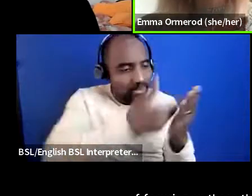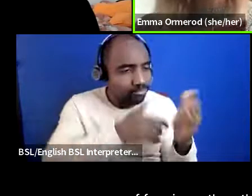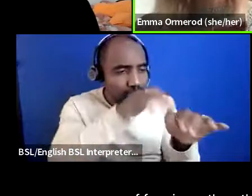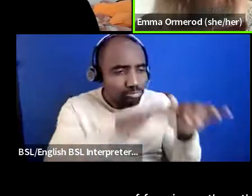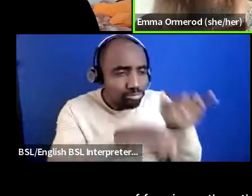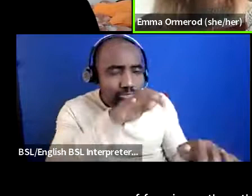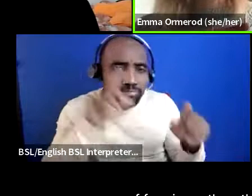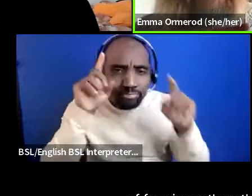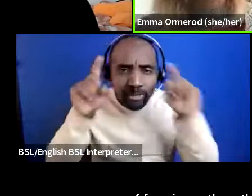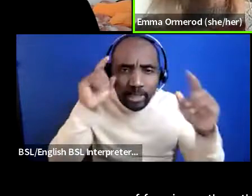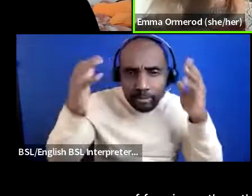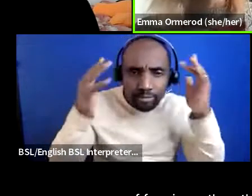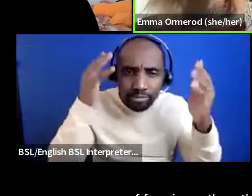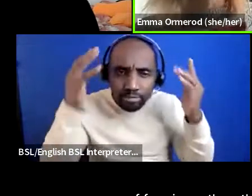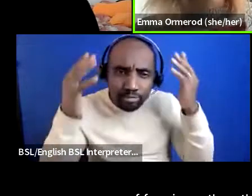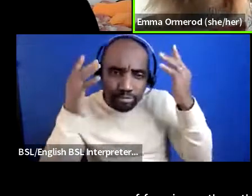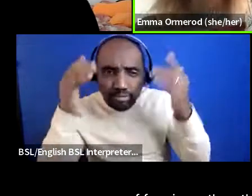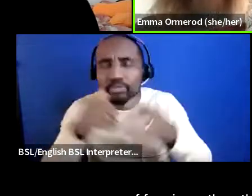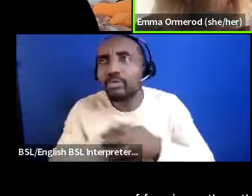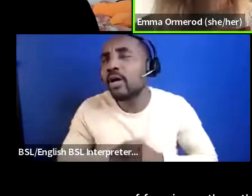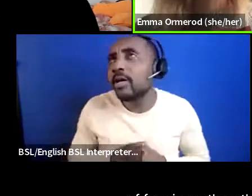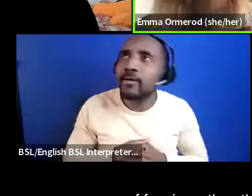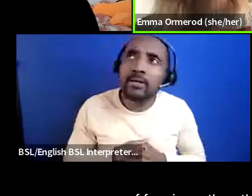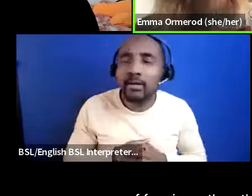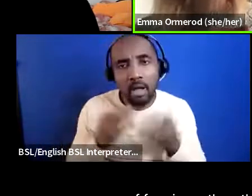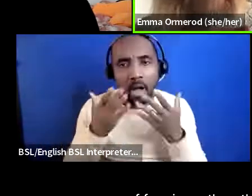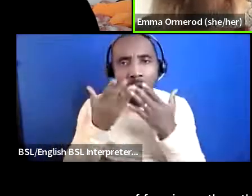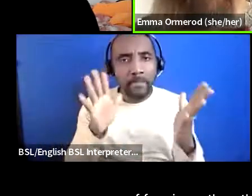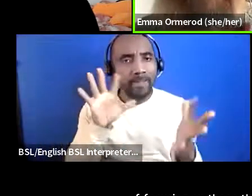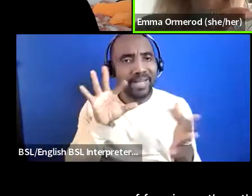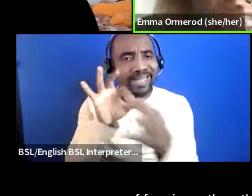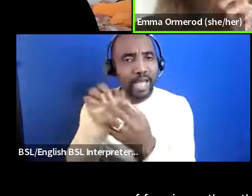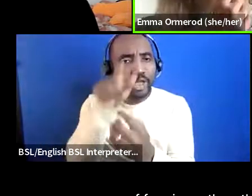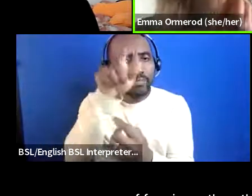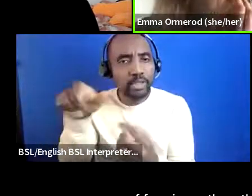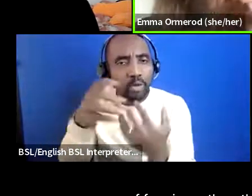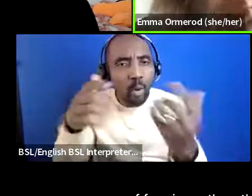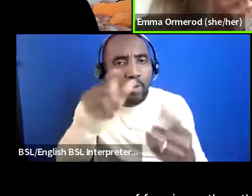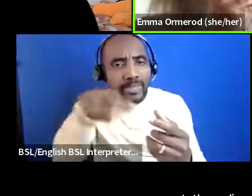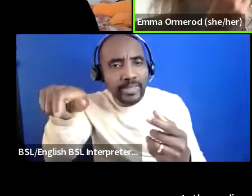lot more about things like um public engagement the audience you know what's what's what